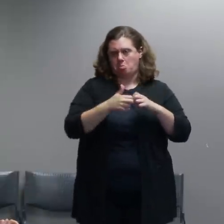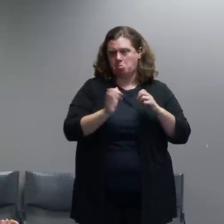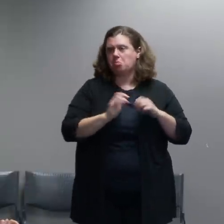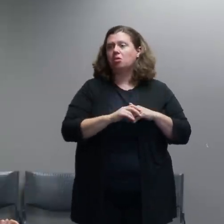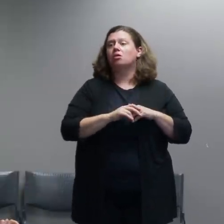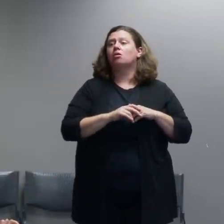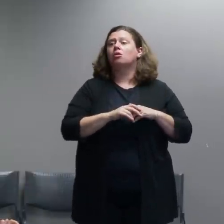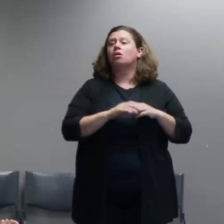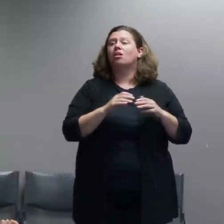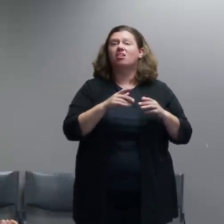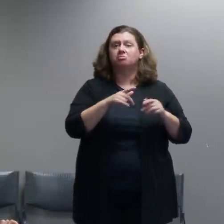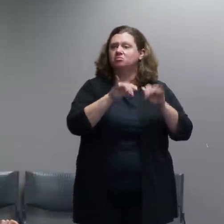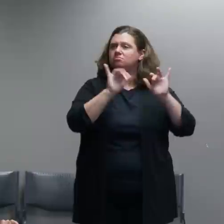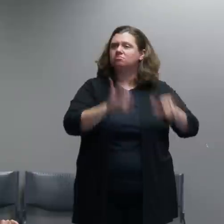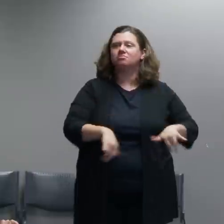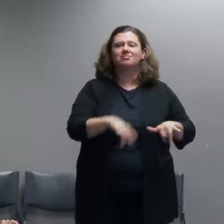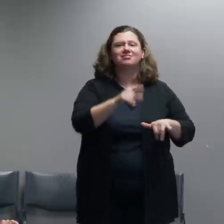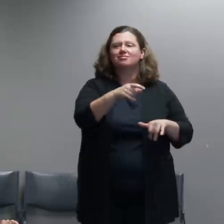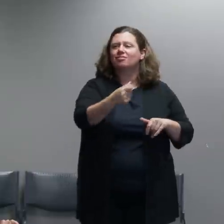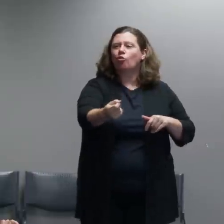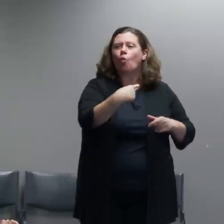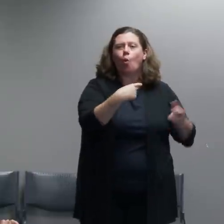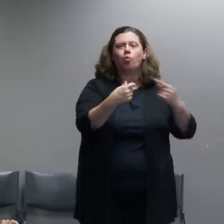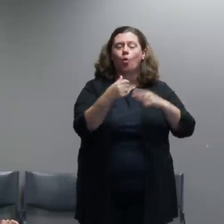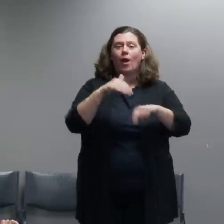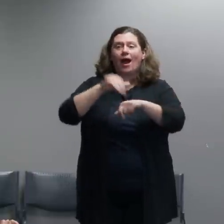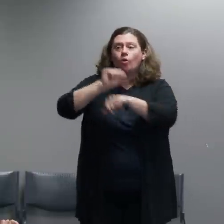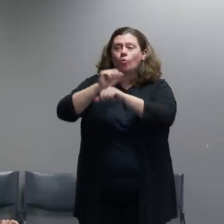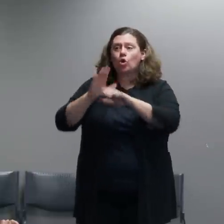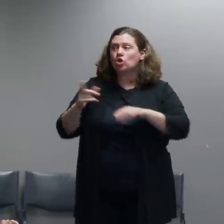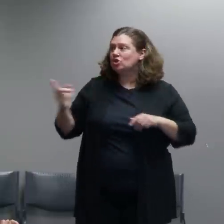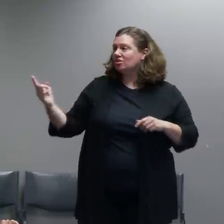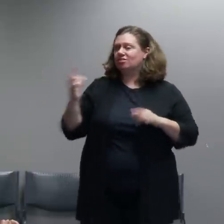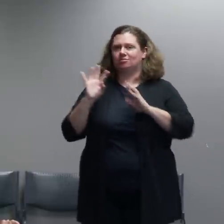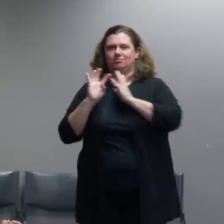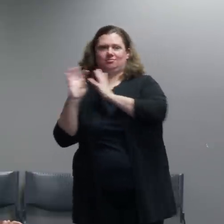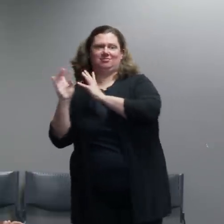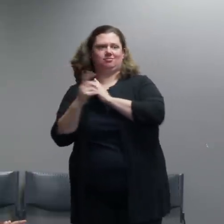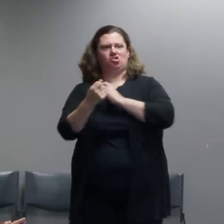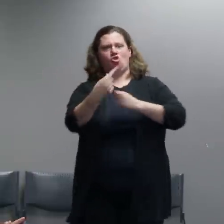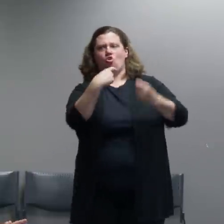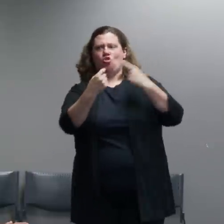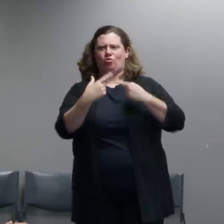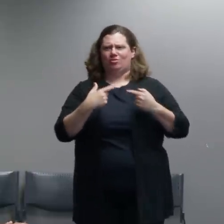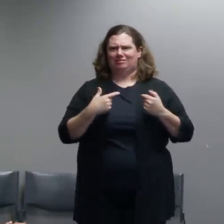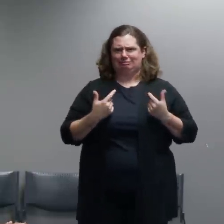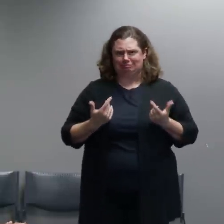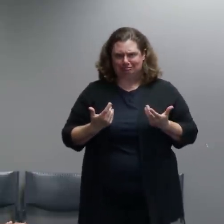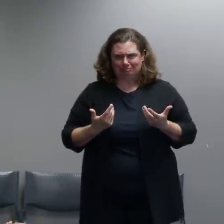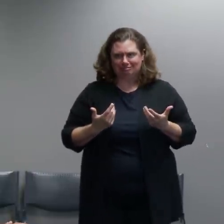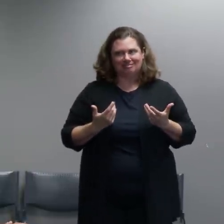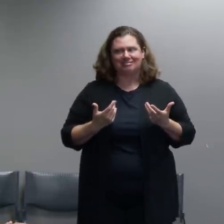Sheriff's Office employees and so we made a decision to try to just keep